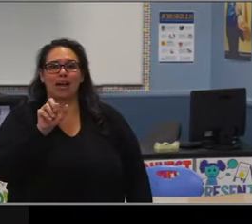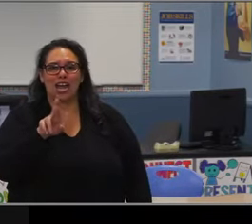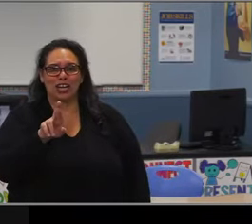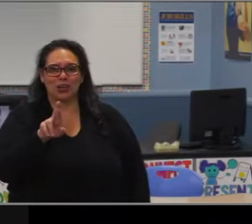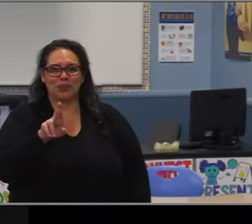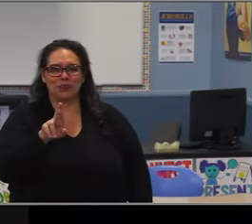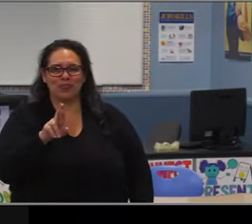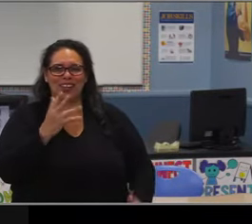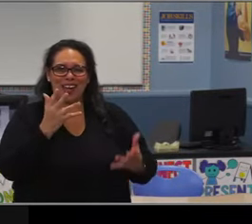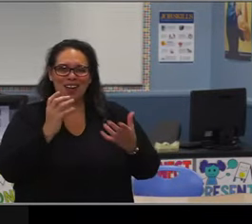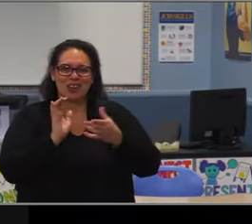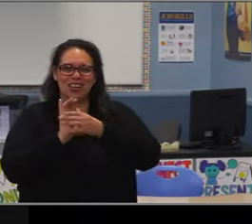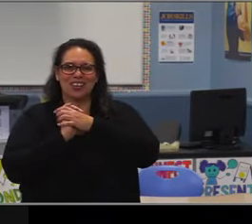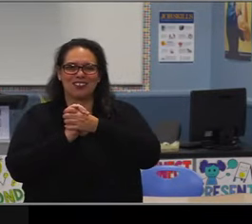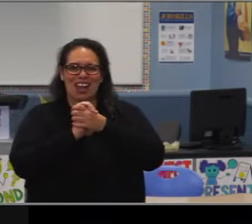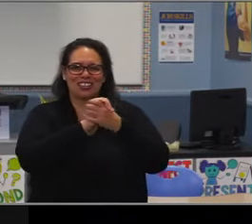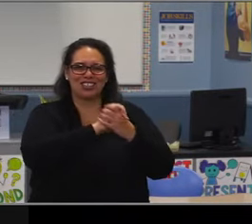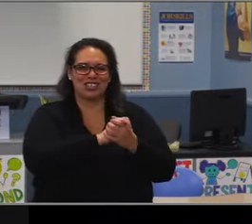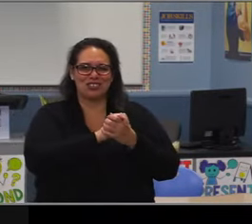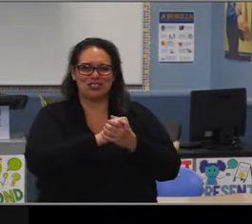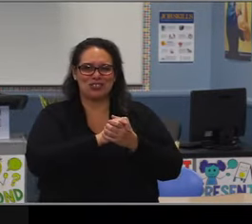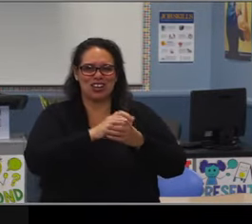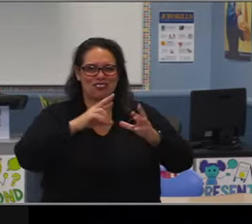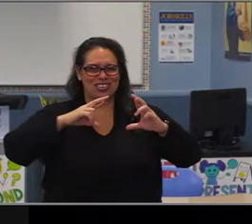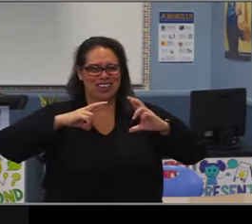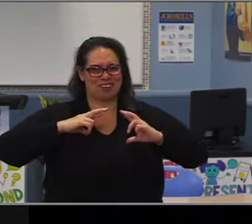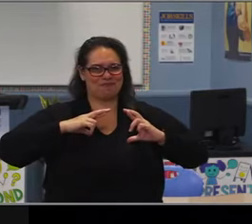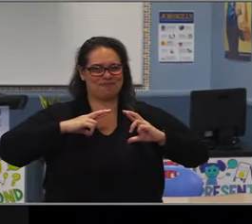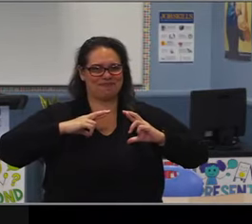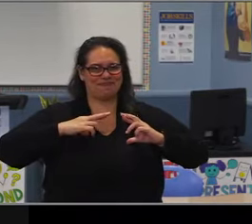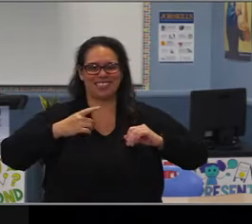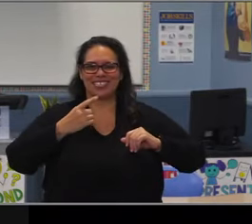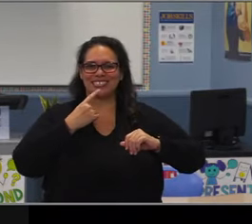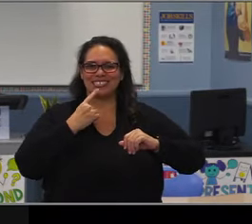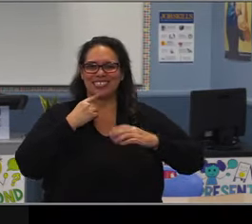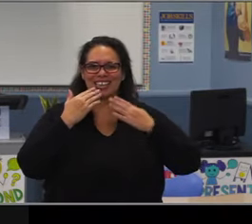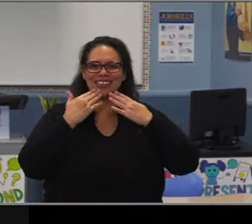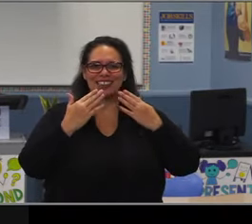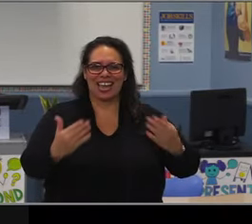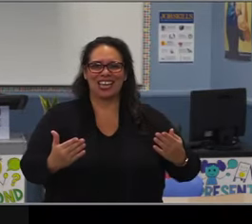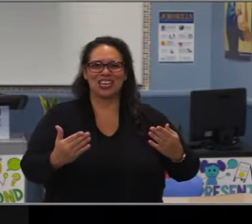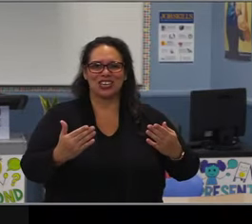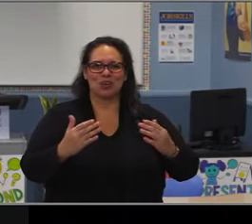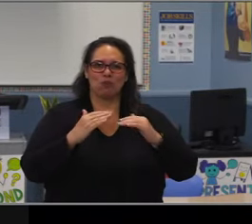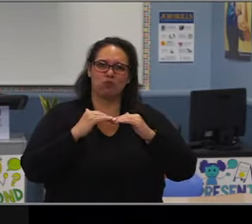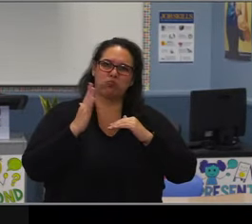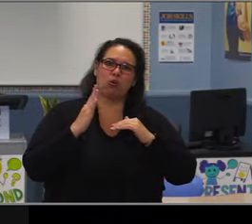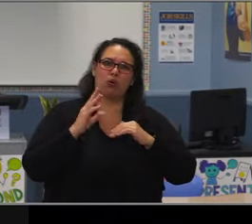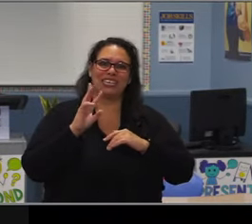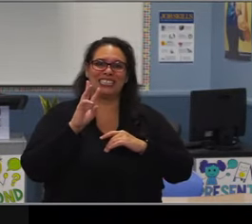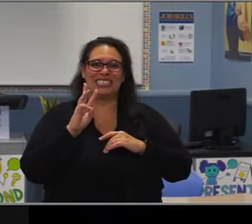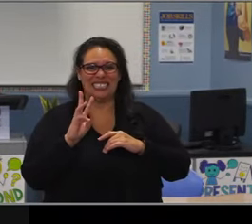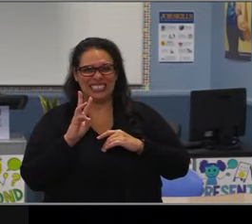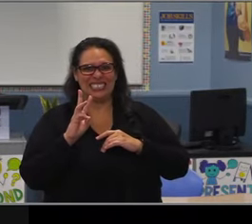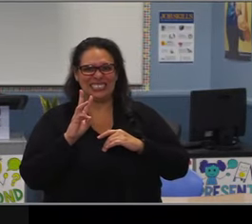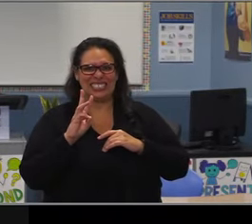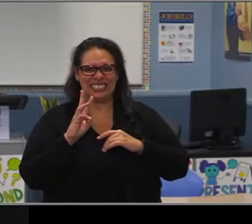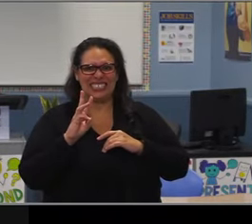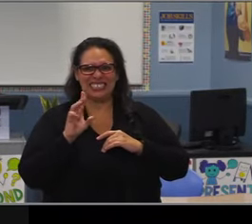You've been a great mentor, coach, boss, and most importantly a friend. I wish you the best in the next chapter of your life.